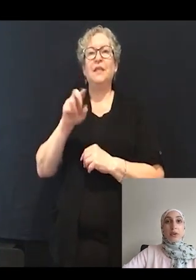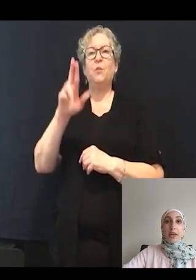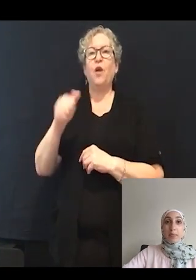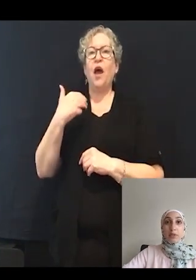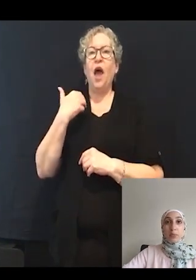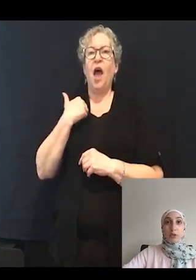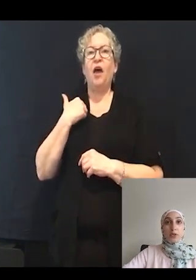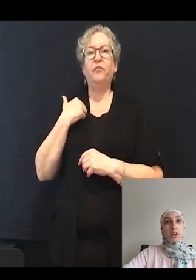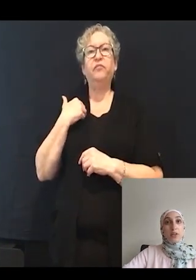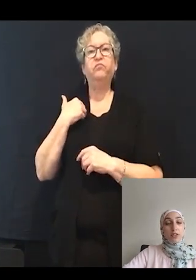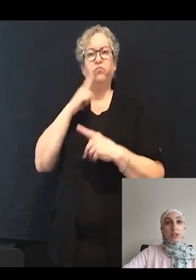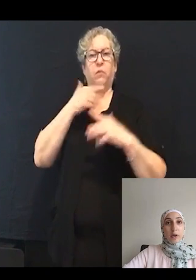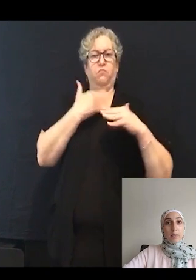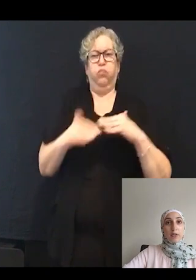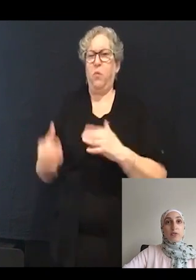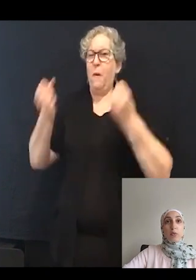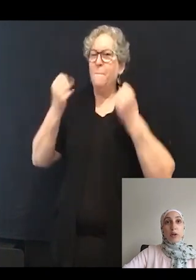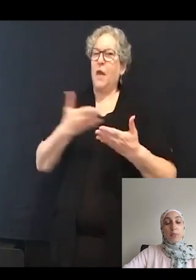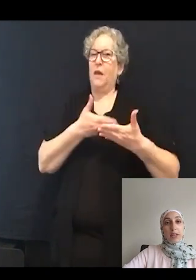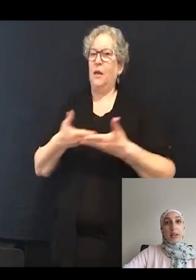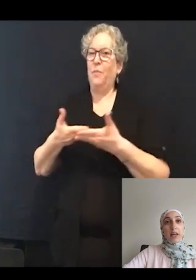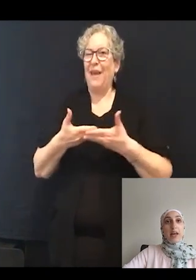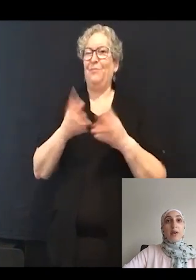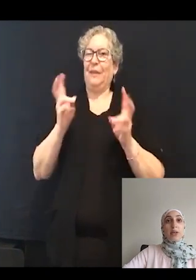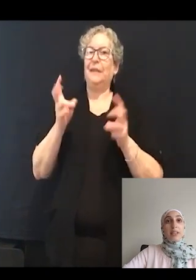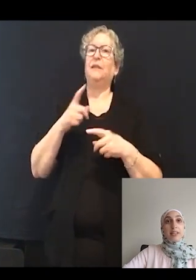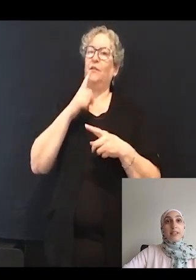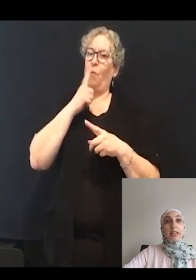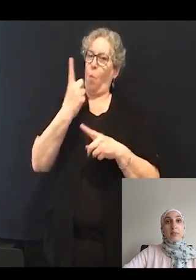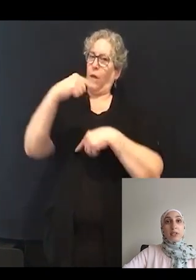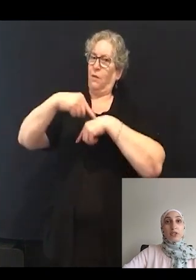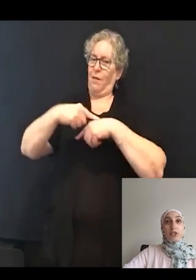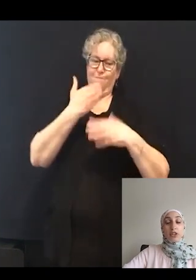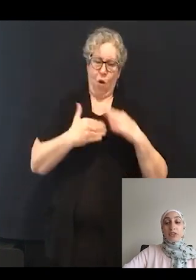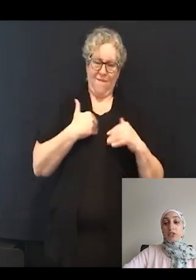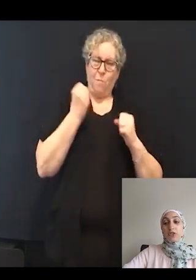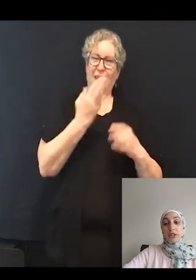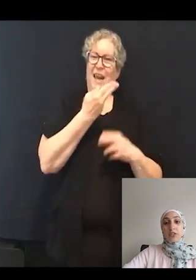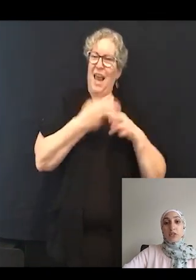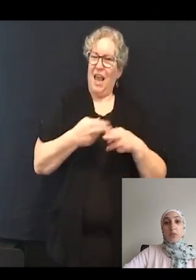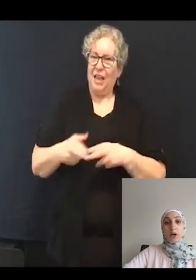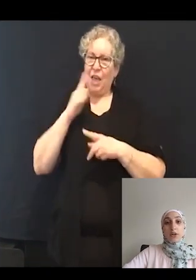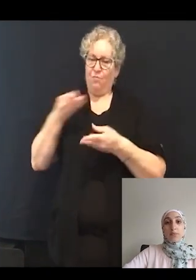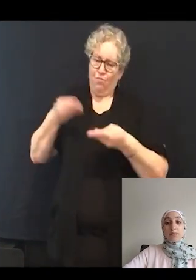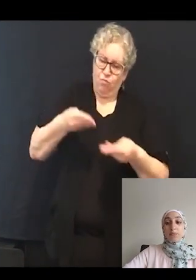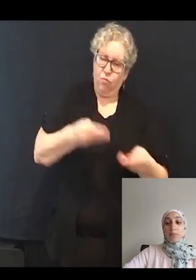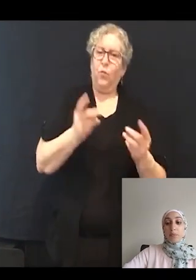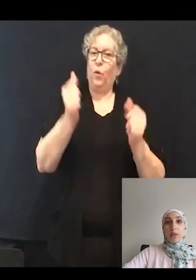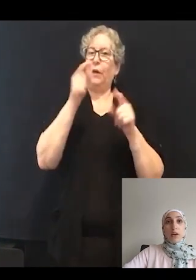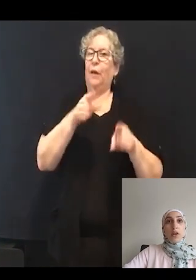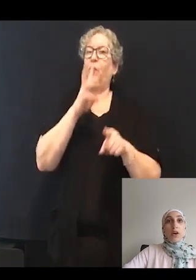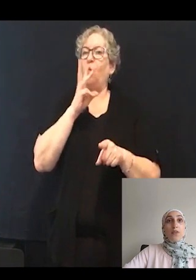are able to produce hundreds of embryos from one meeting and we can easily administer drugs straight into the water.